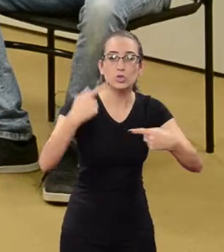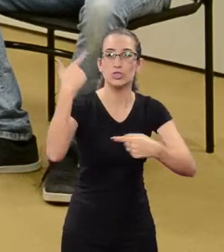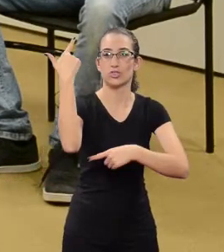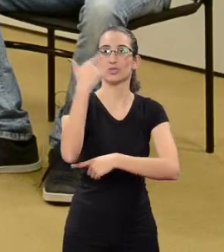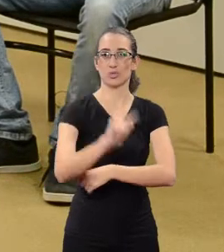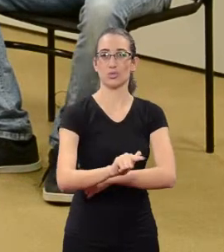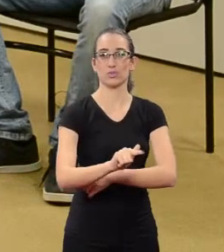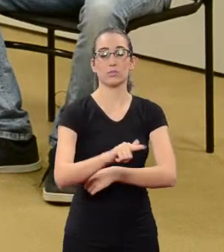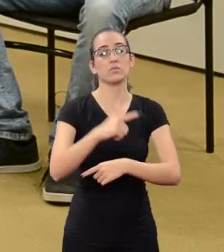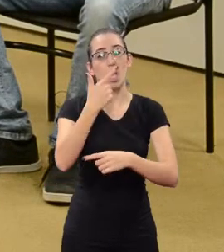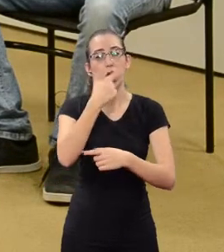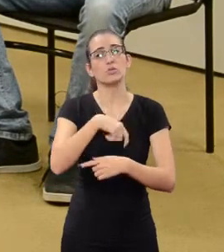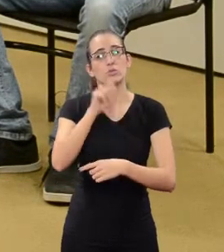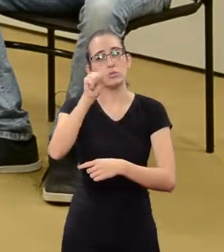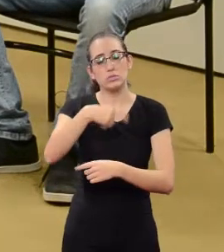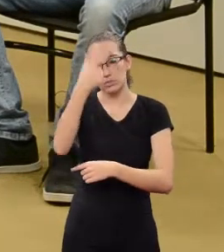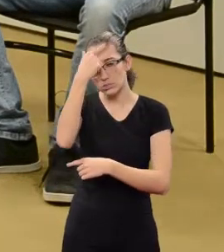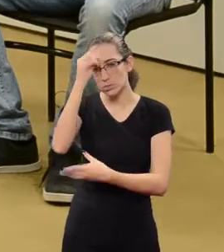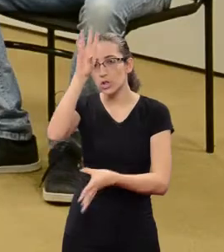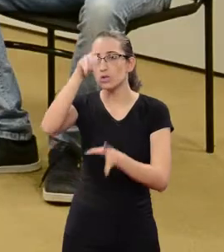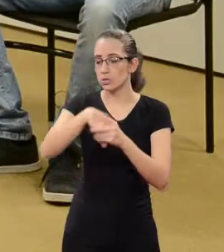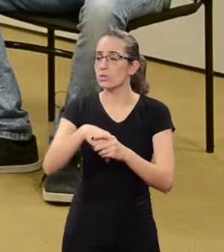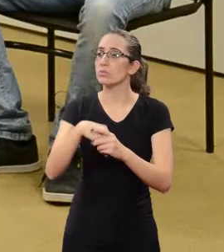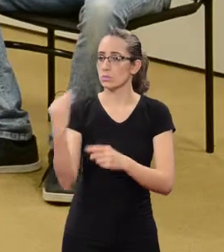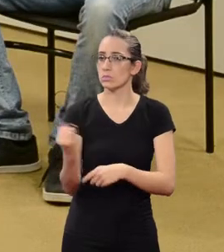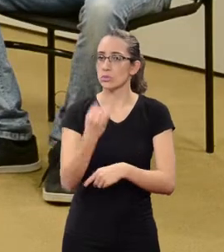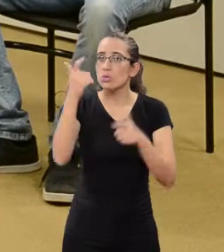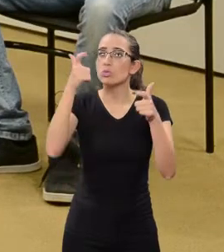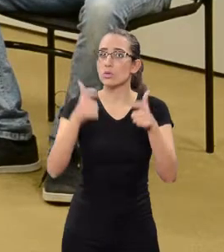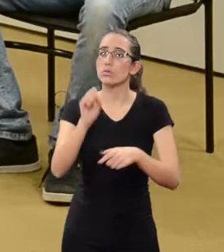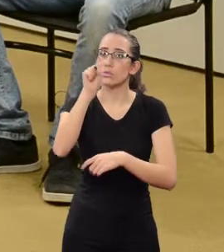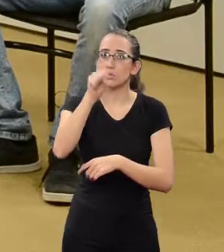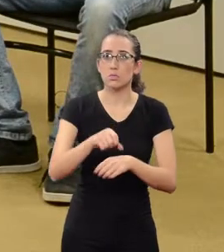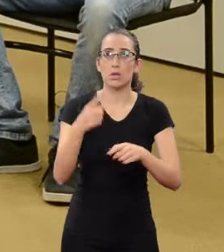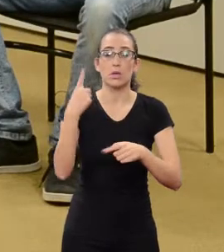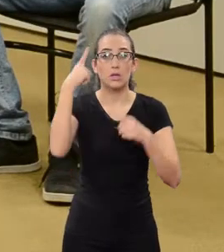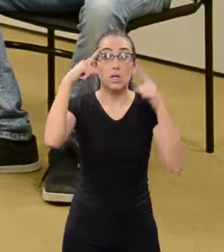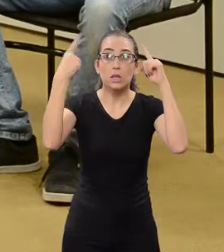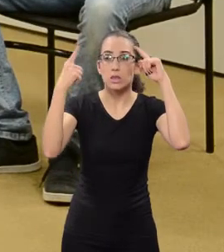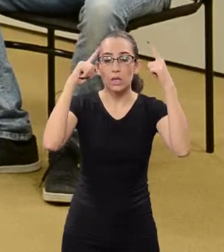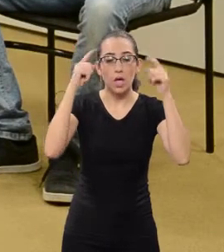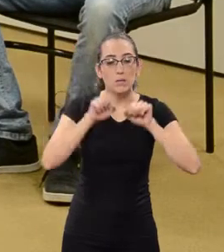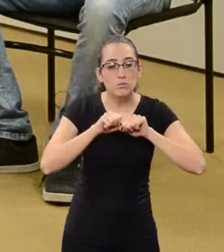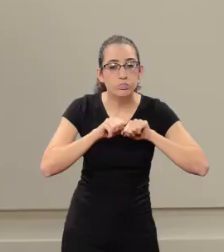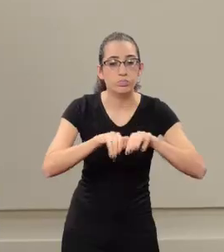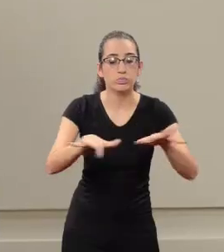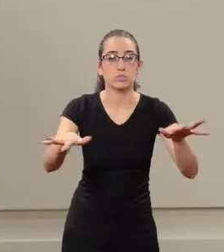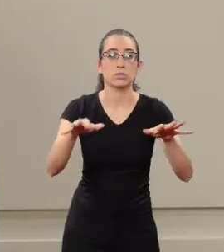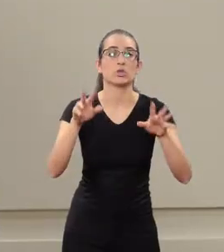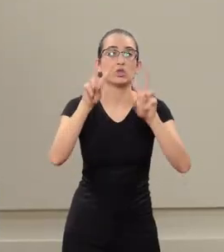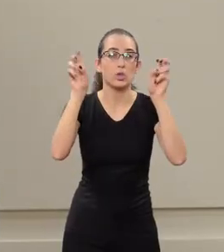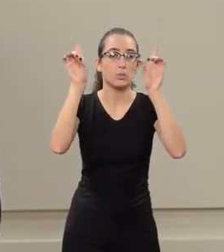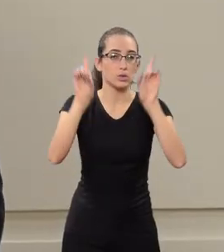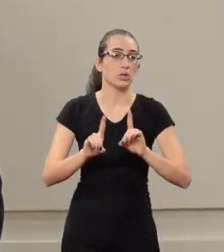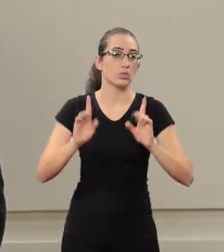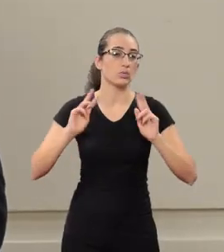I believe the university is a place to discuss Human Rights